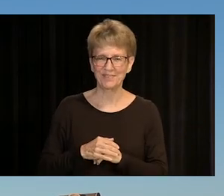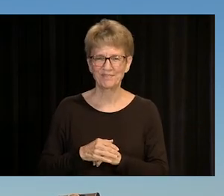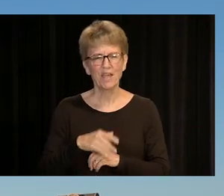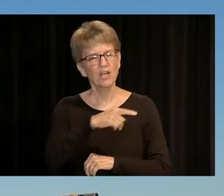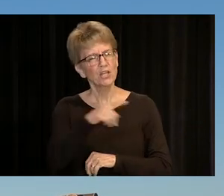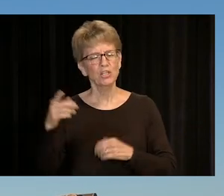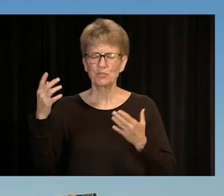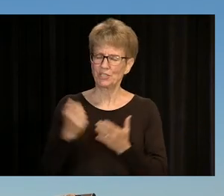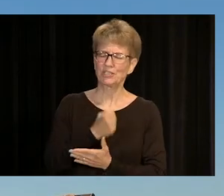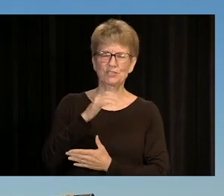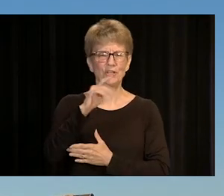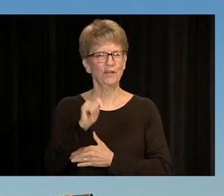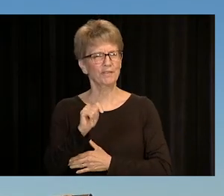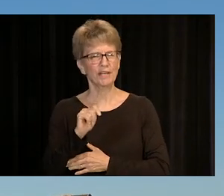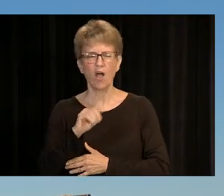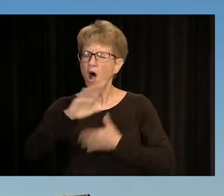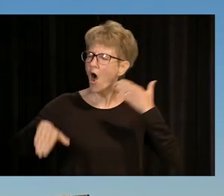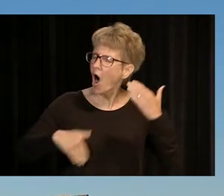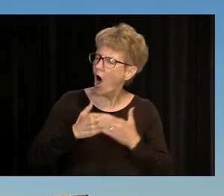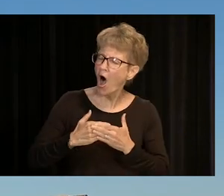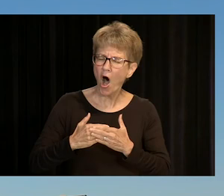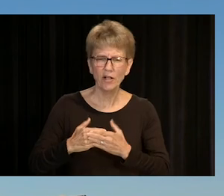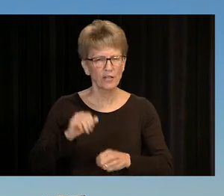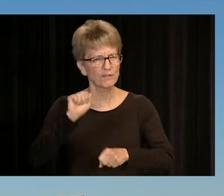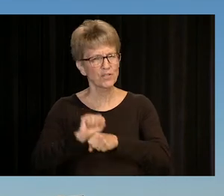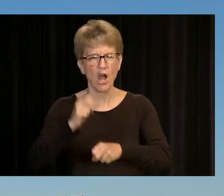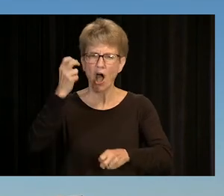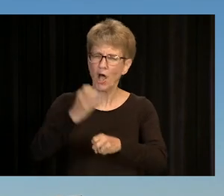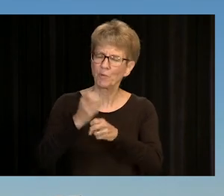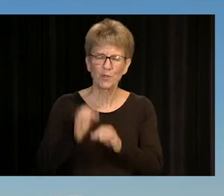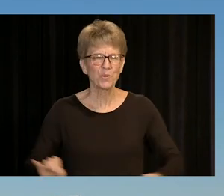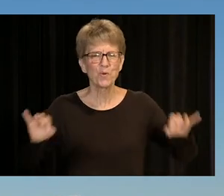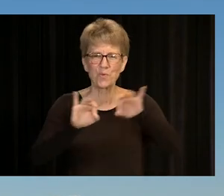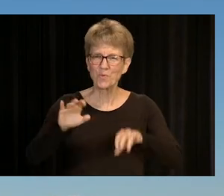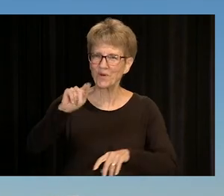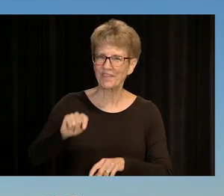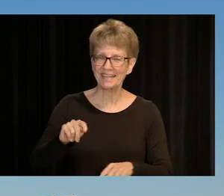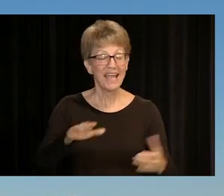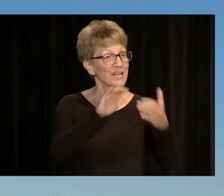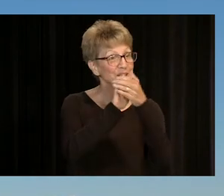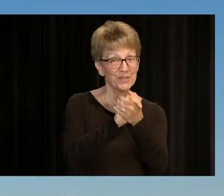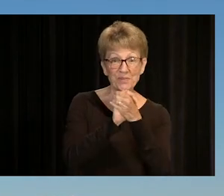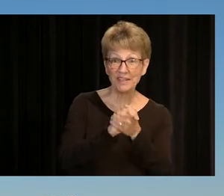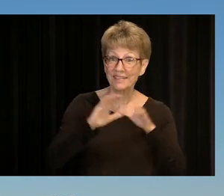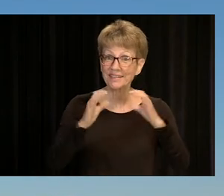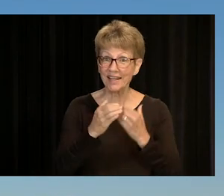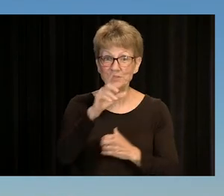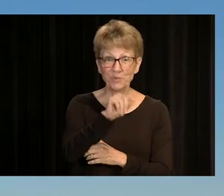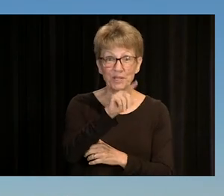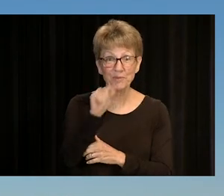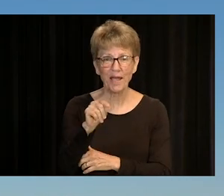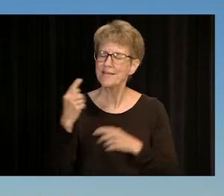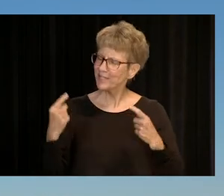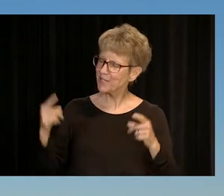THE HARD WORK HAS PAID OFF, IT'S YOUR GRADUATION DAY. CONGRATULATIONS TO THE CLASS OF 2020, YOU MADE IT TO YOUR SPECIAL DAY.